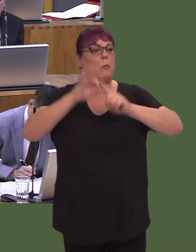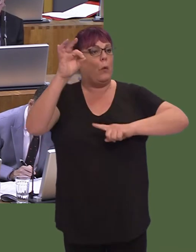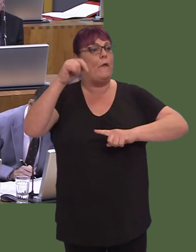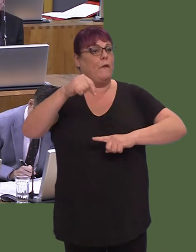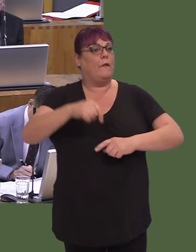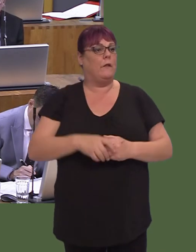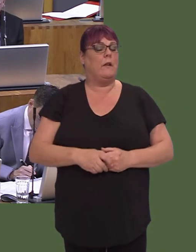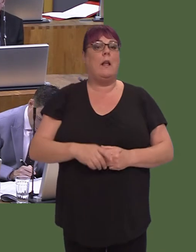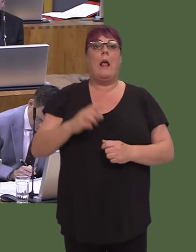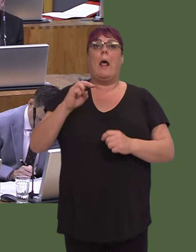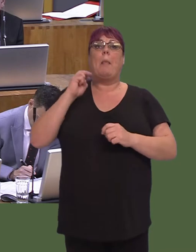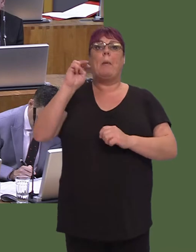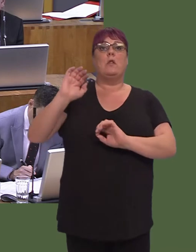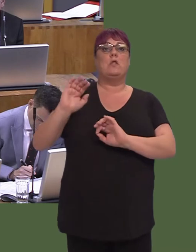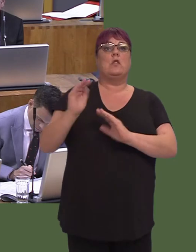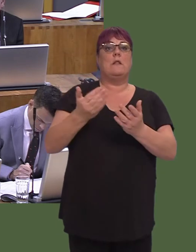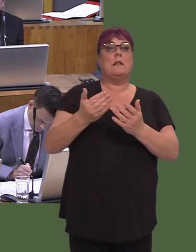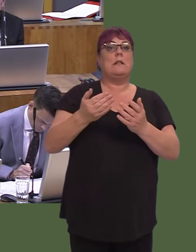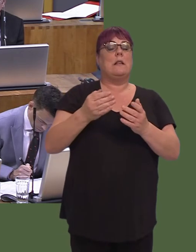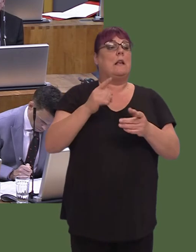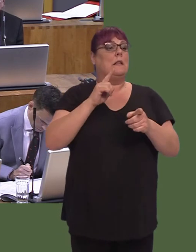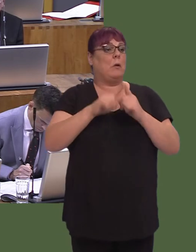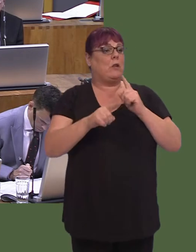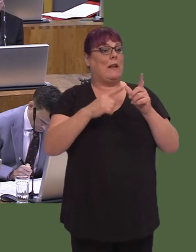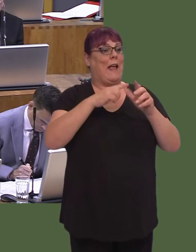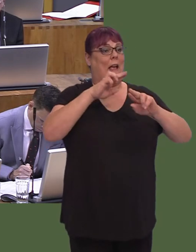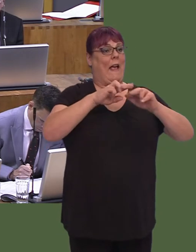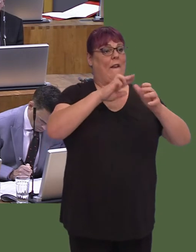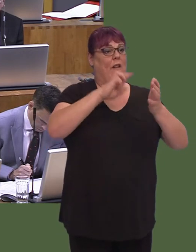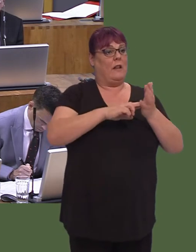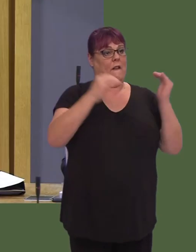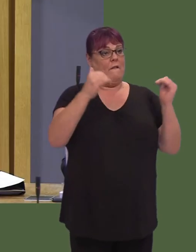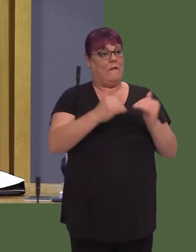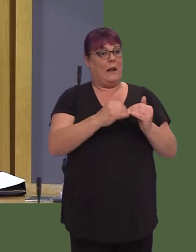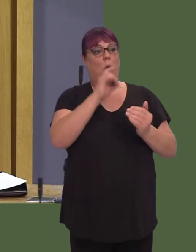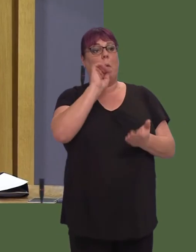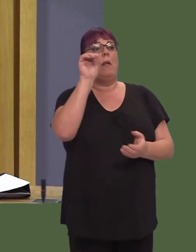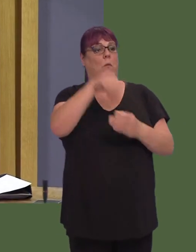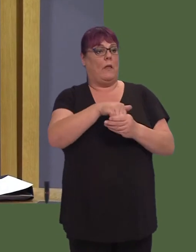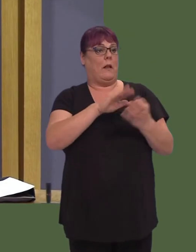bus services, including those in the Afan valley, will be brought into a proper metro network. Si‚n Gwenllian AM: 5.